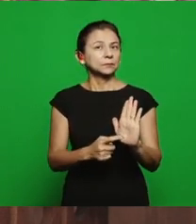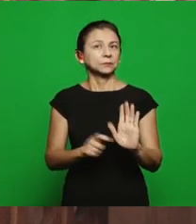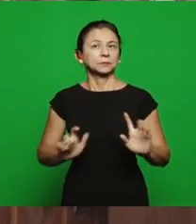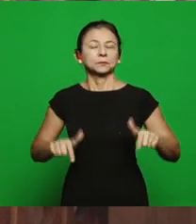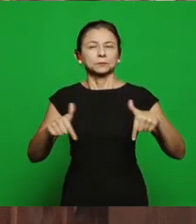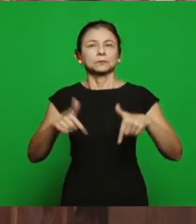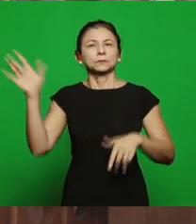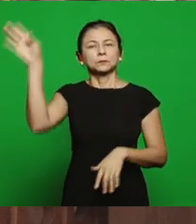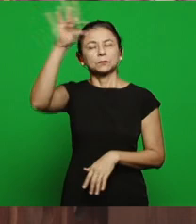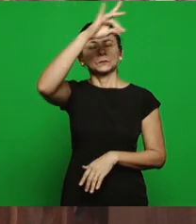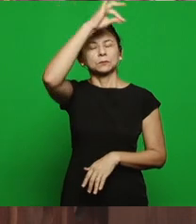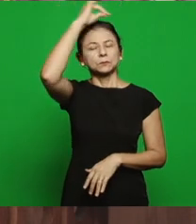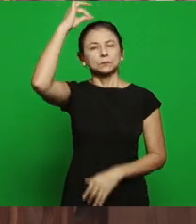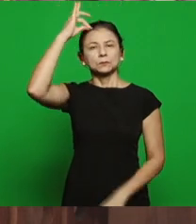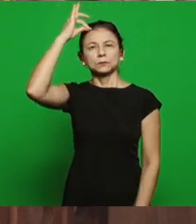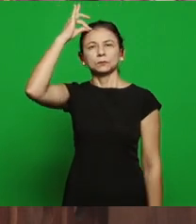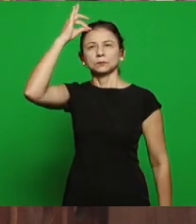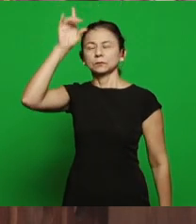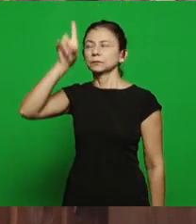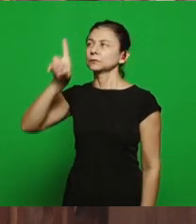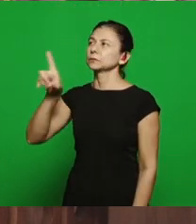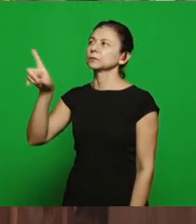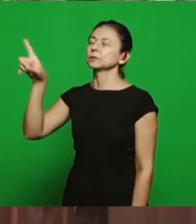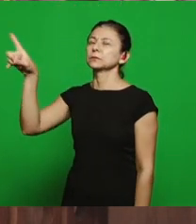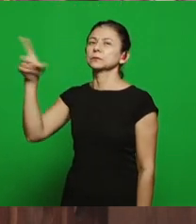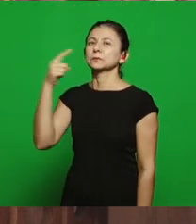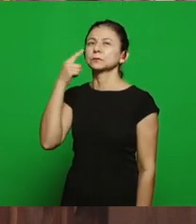Spirit of God, we’ll see the letter to the